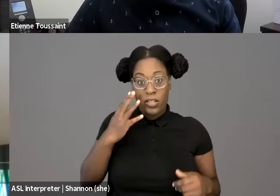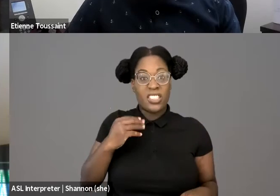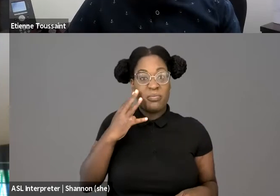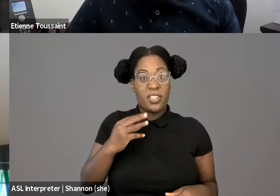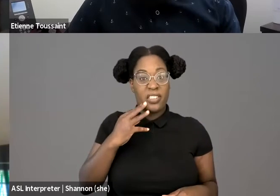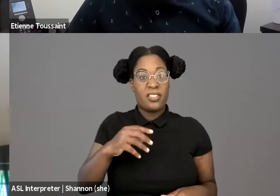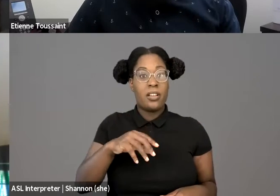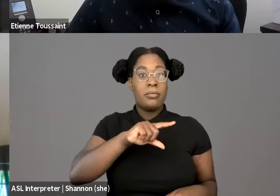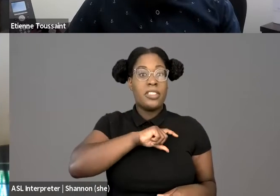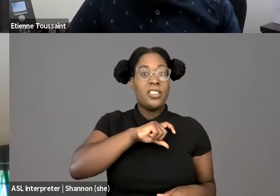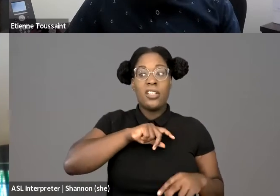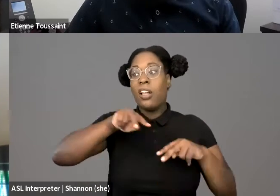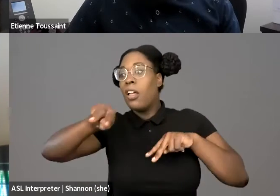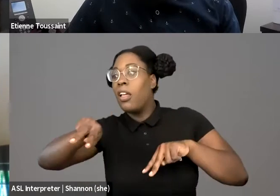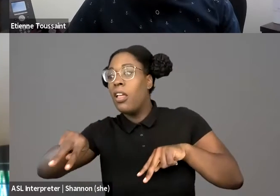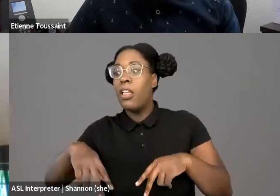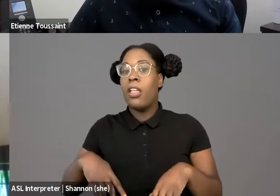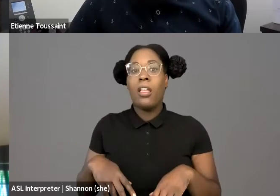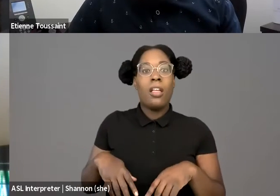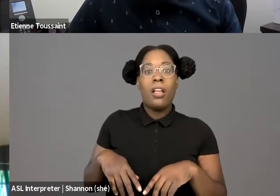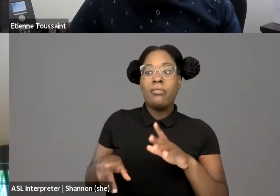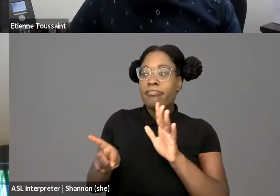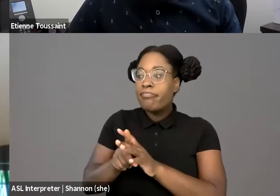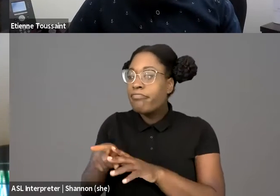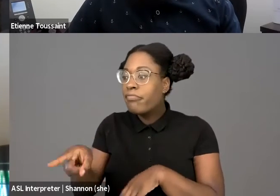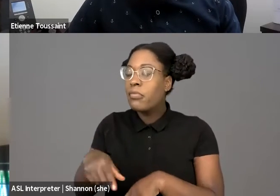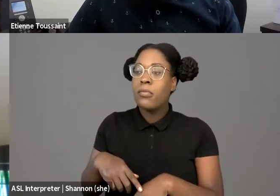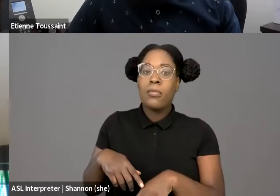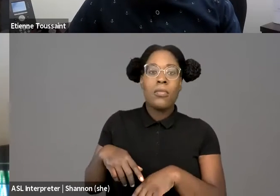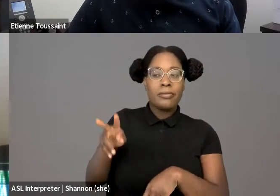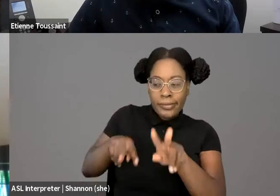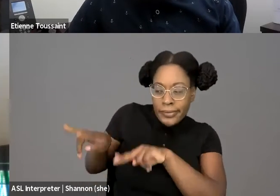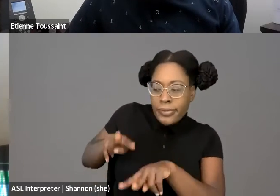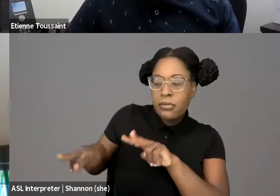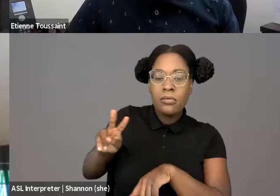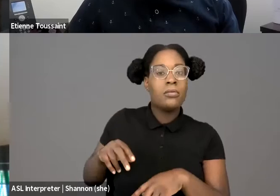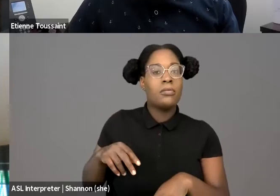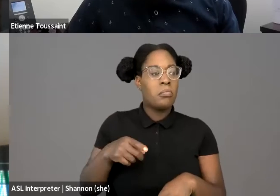So the goal of critical race theory is eradicating sort of racial subordination.